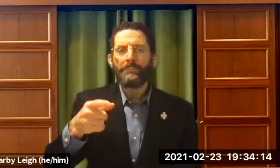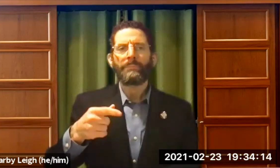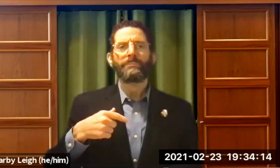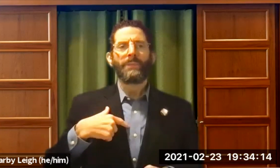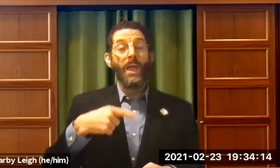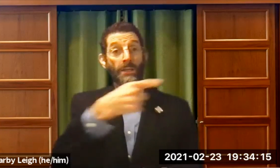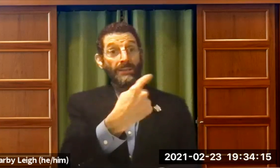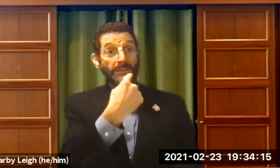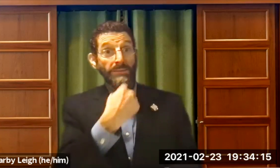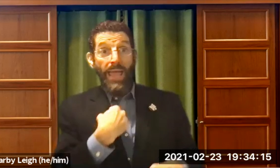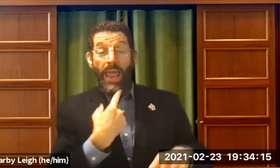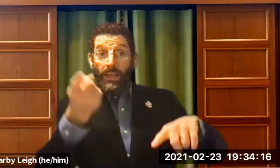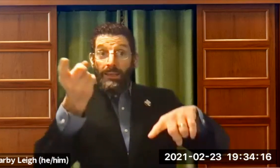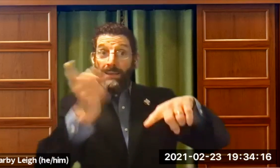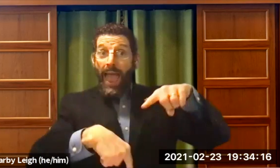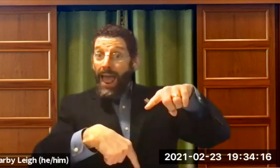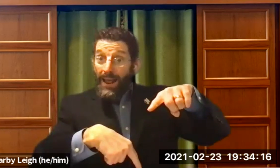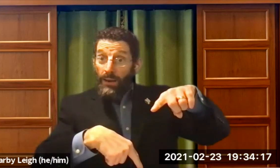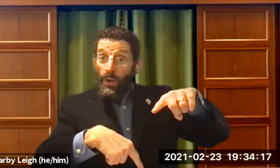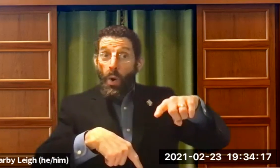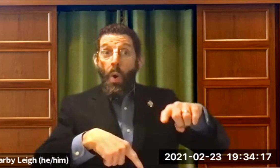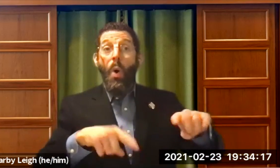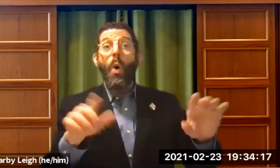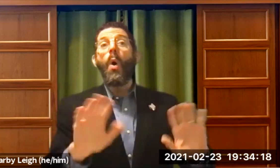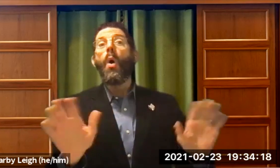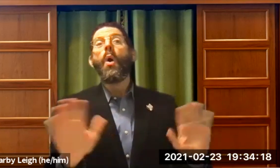from my mom. So when that person told